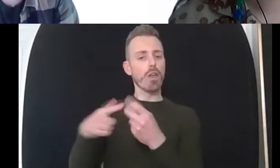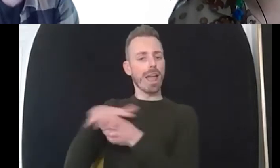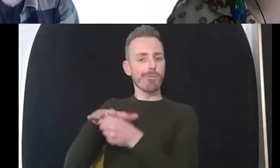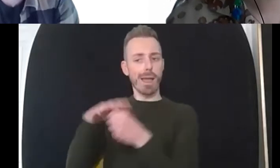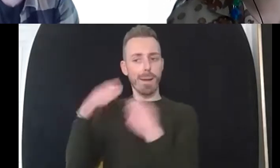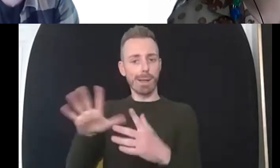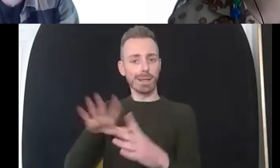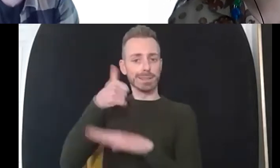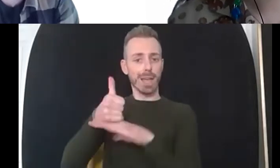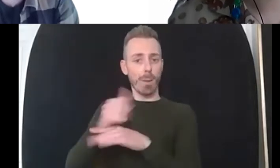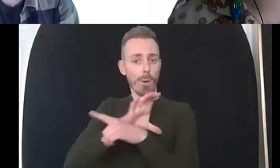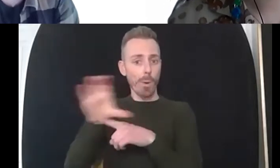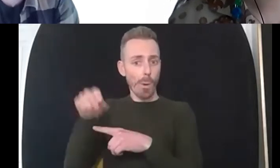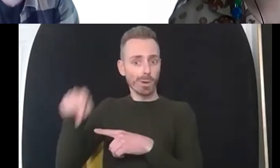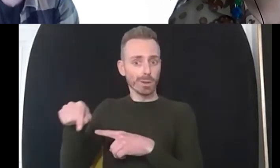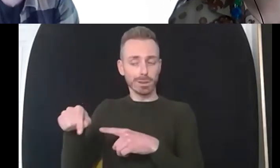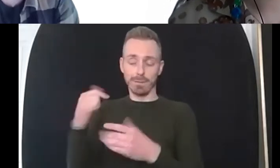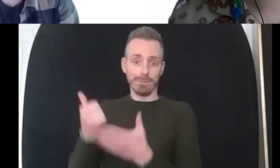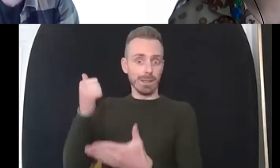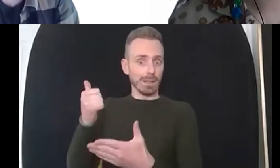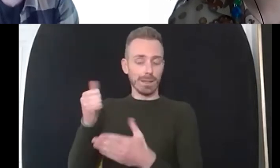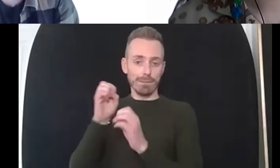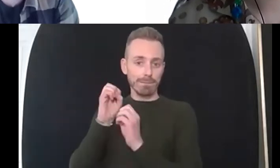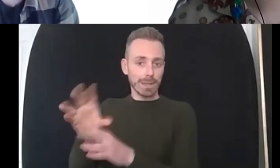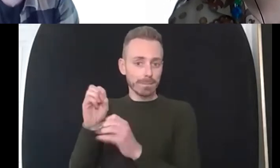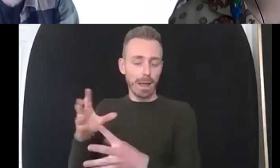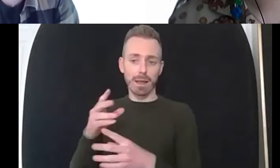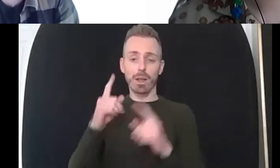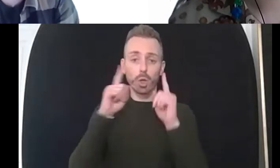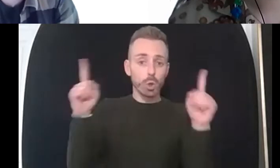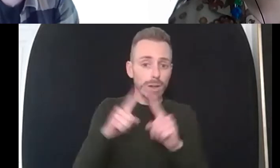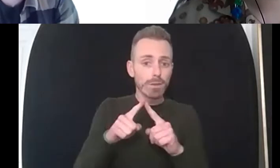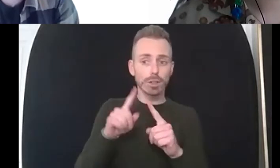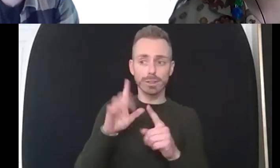had fantastic feedback and it was evaluated by university so great i read all the evaluations